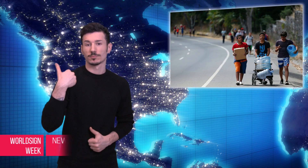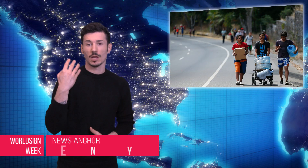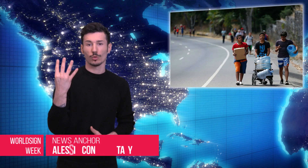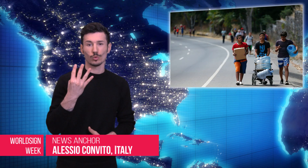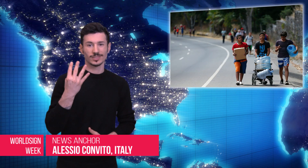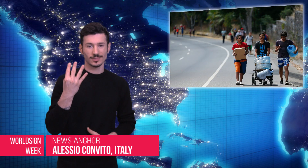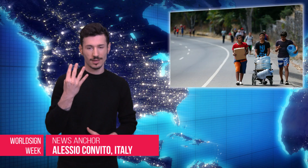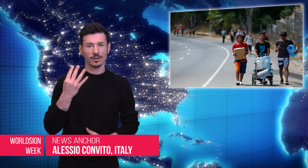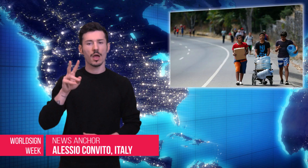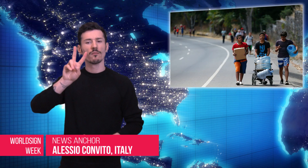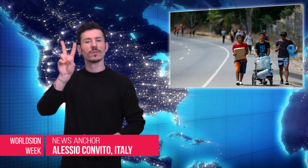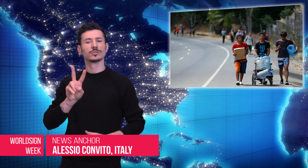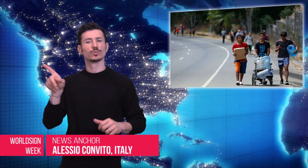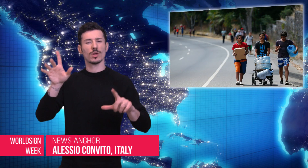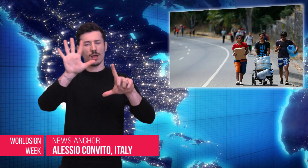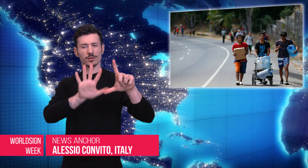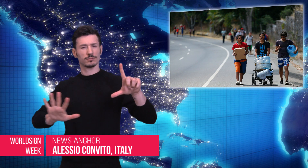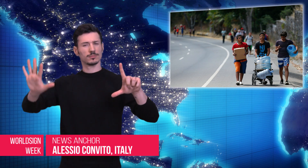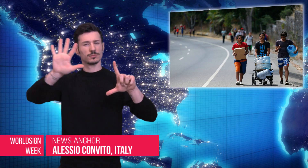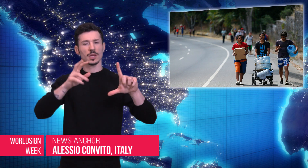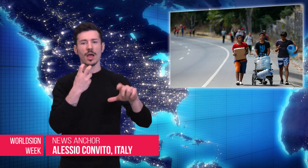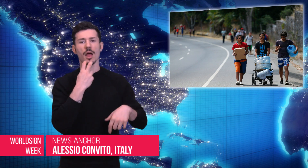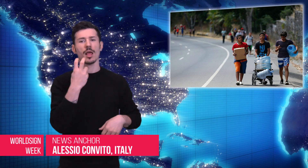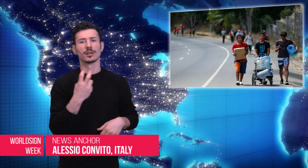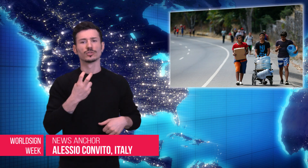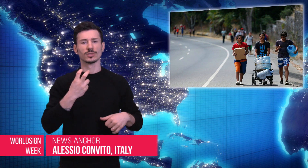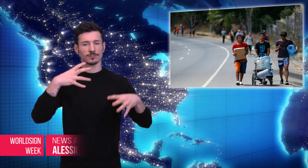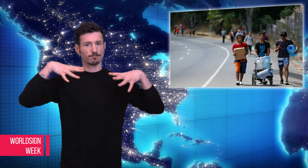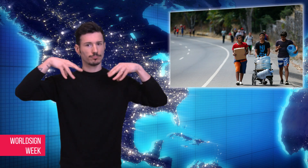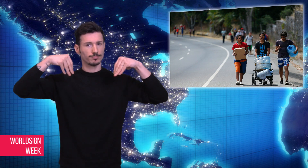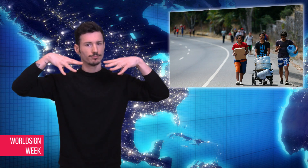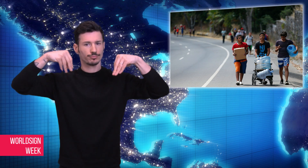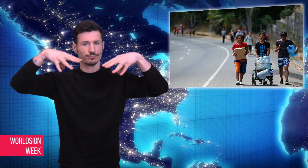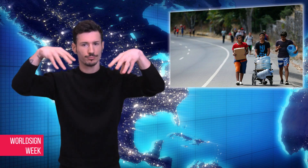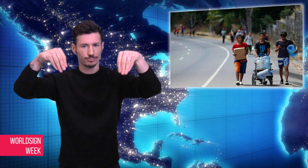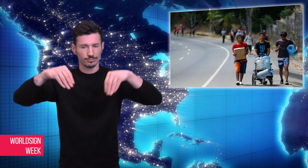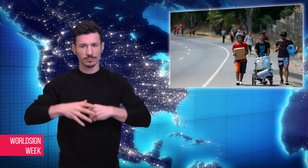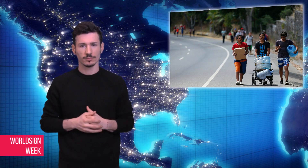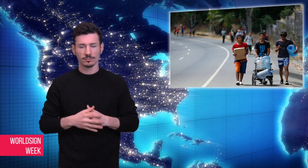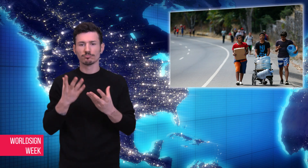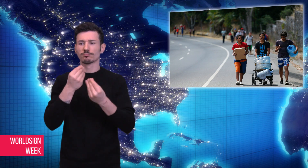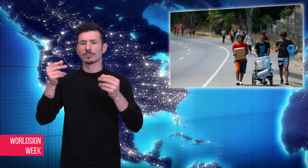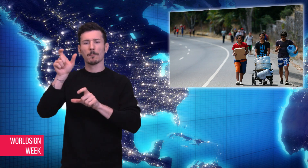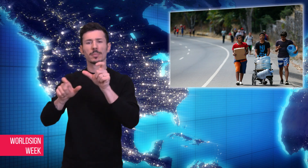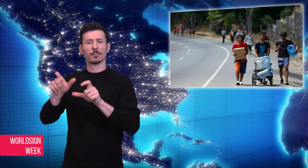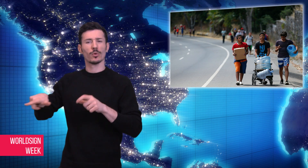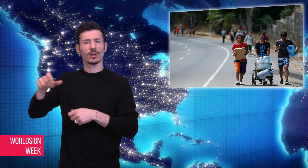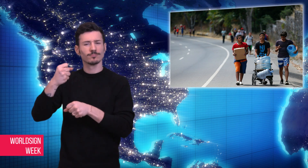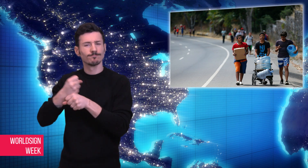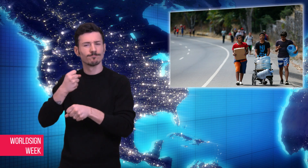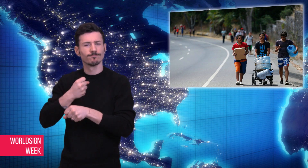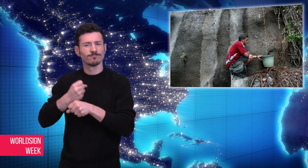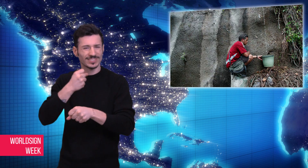Alessio: There were power outages all over Venezuela